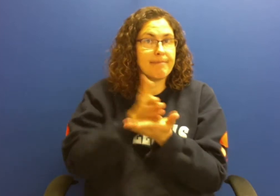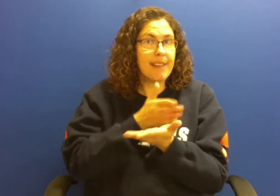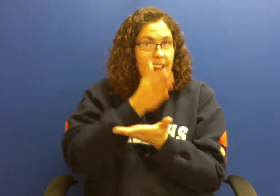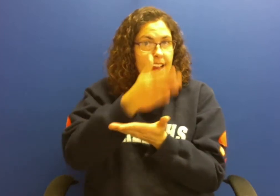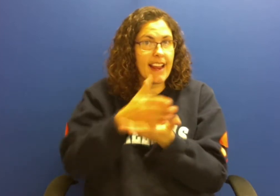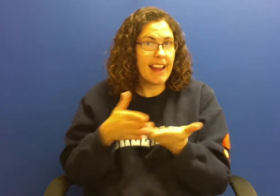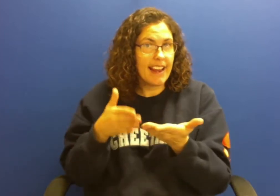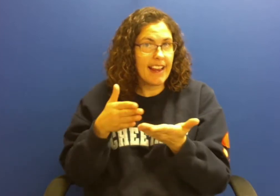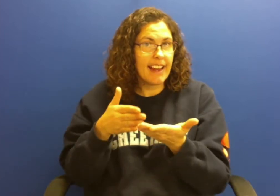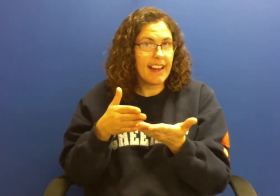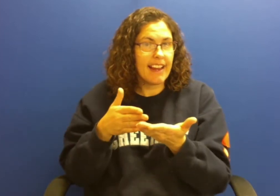pie